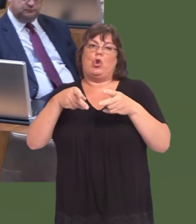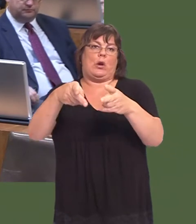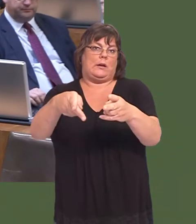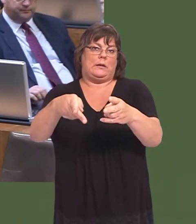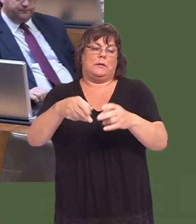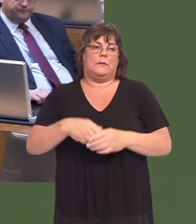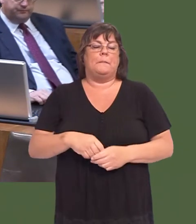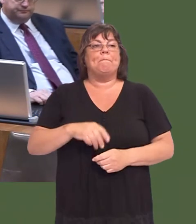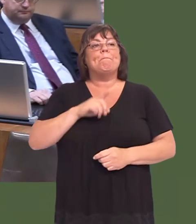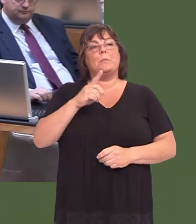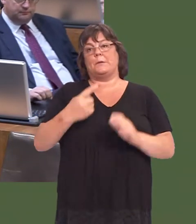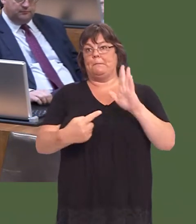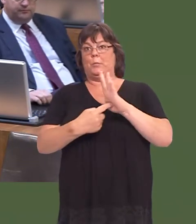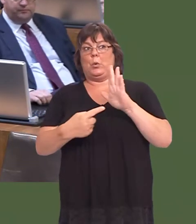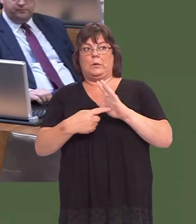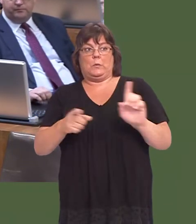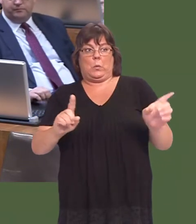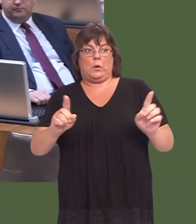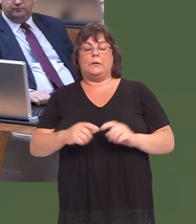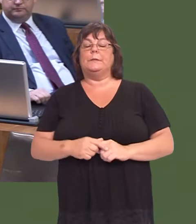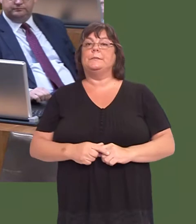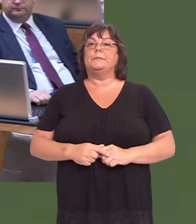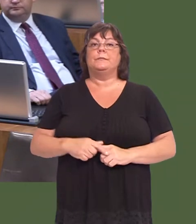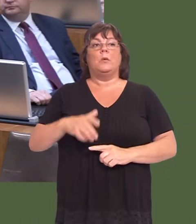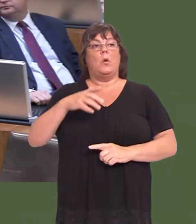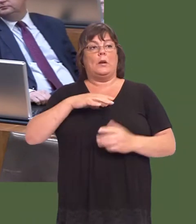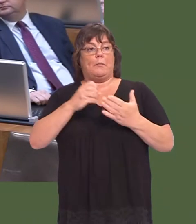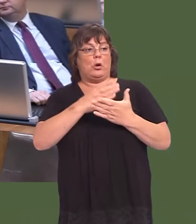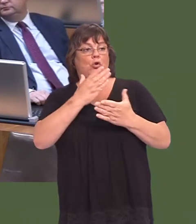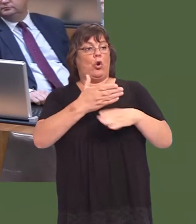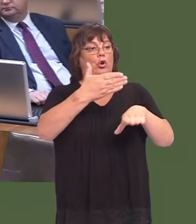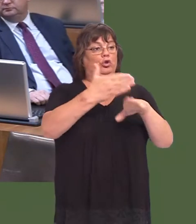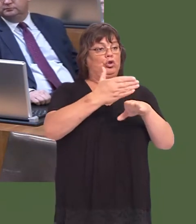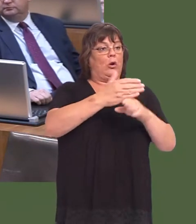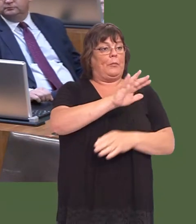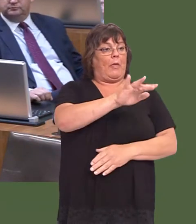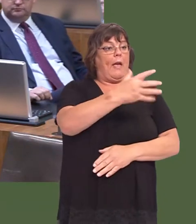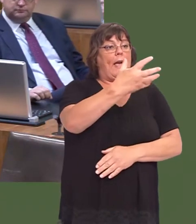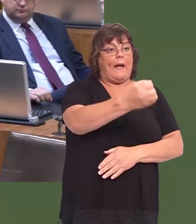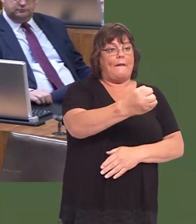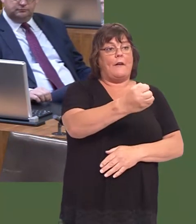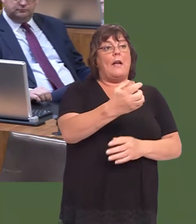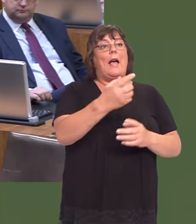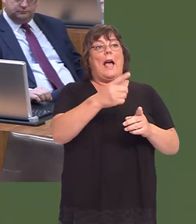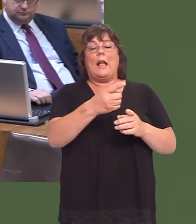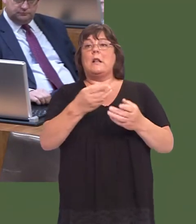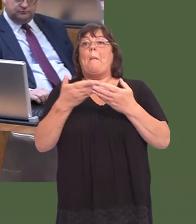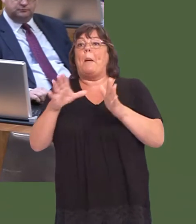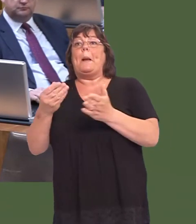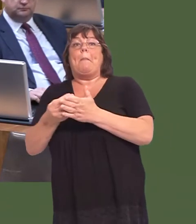What is absolutely crucial is that we secure the jobs in the technology park and protect the public purse.